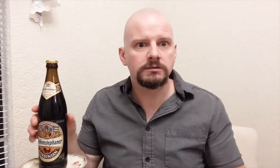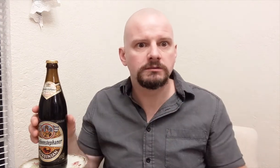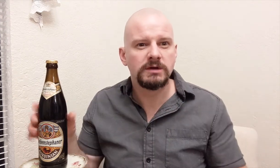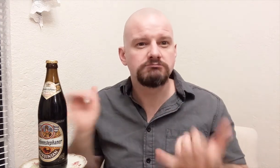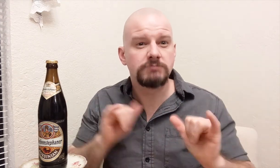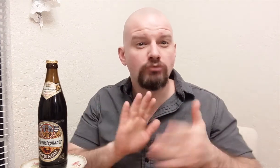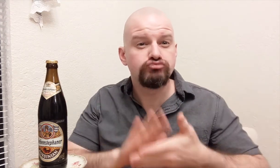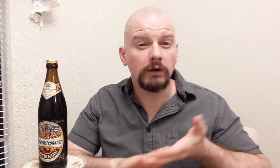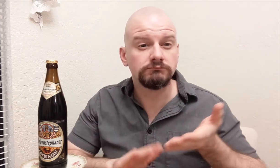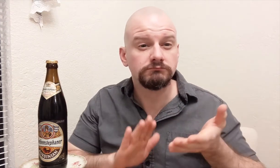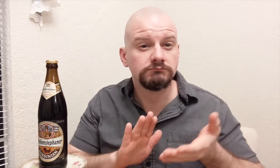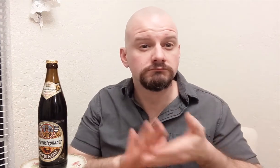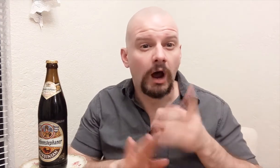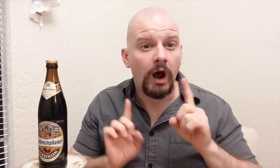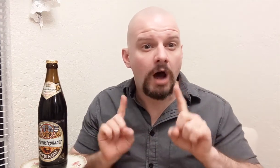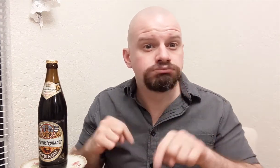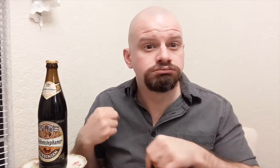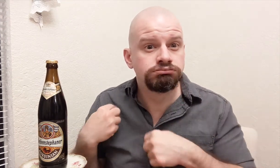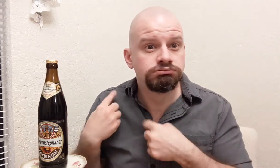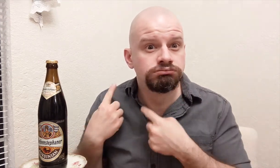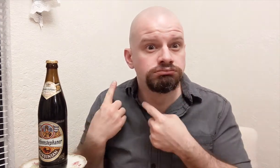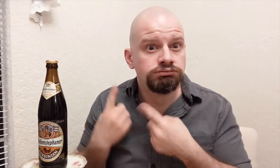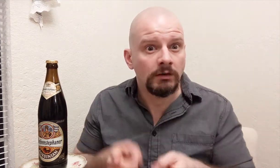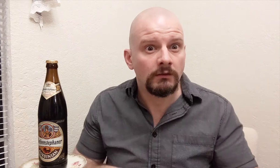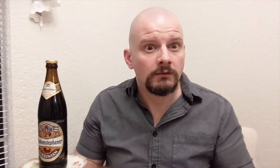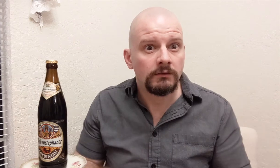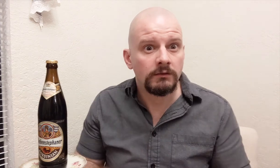It is still running ever since!